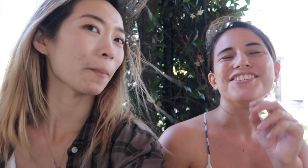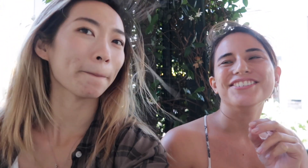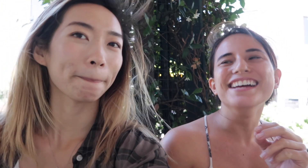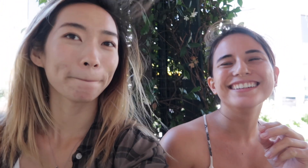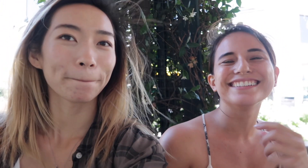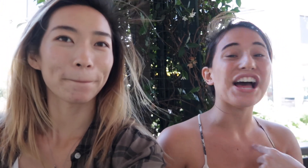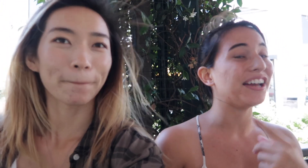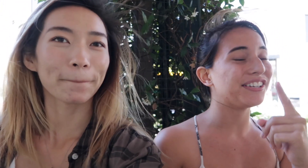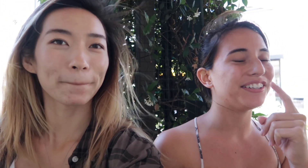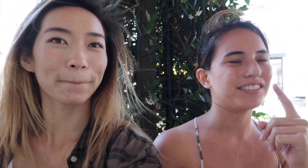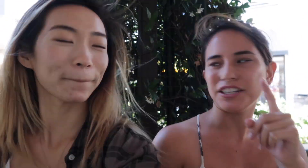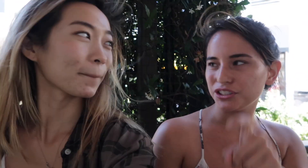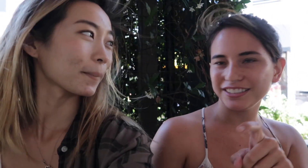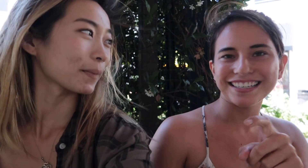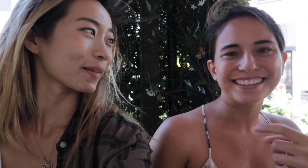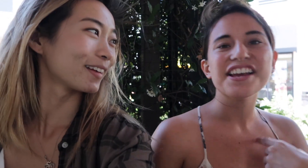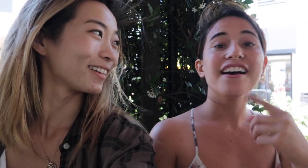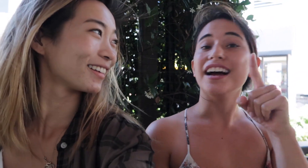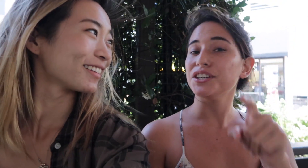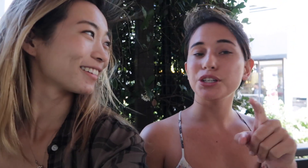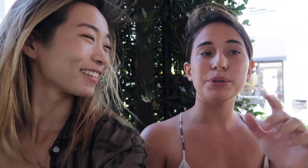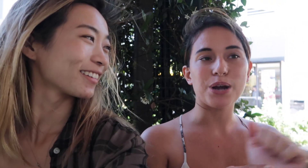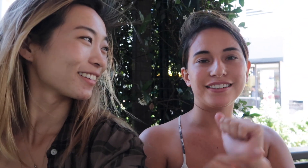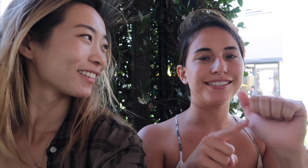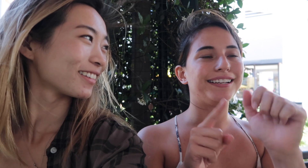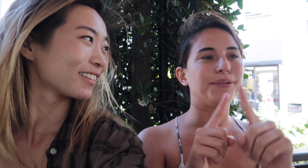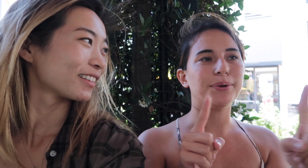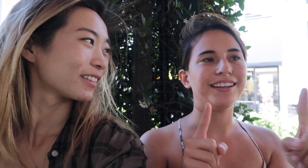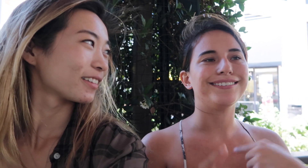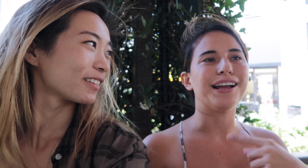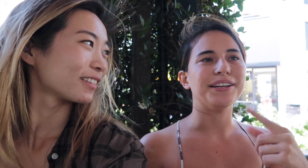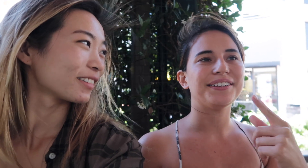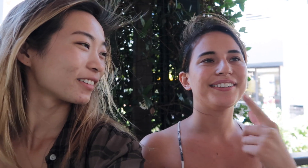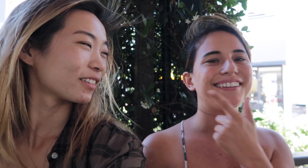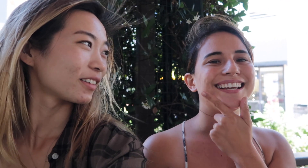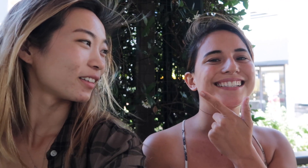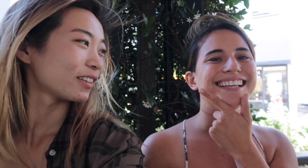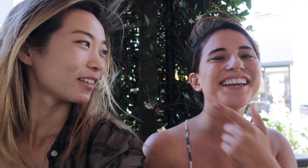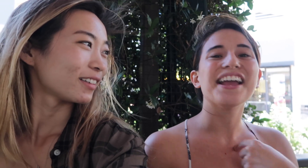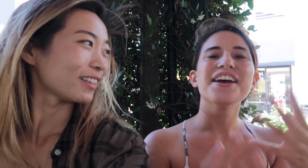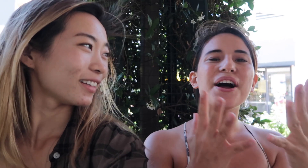no, I should be practicing but I get lazy (signed lesbian)